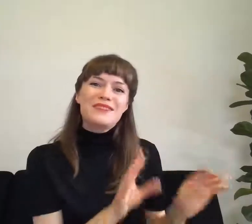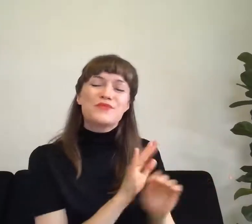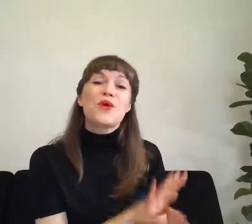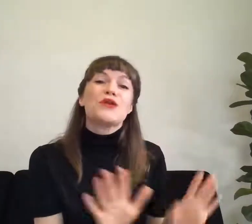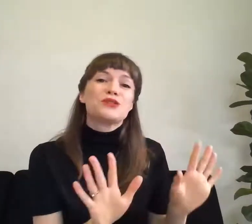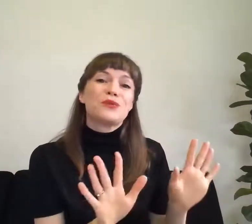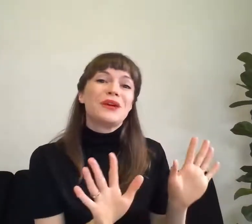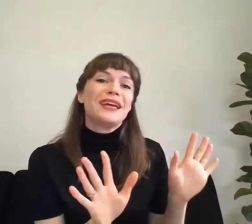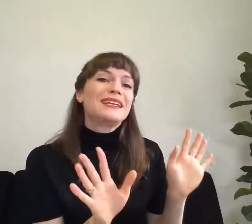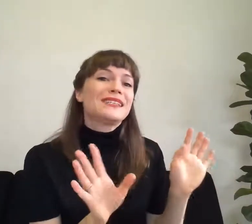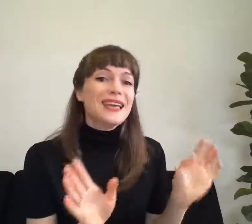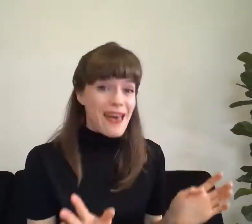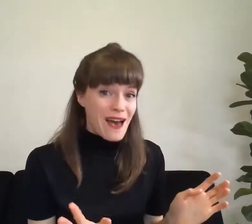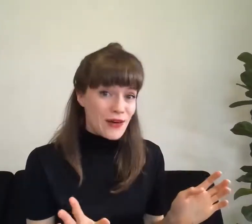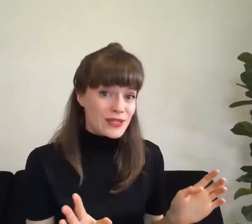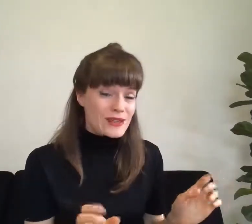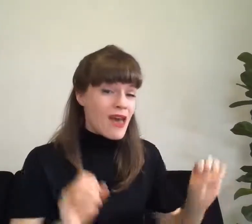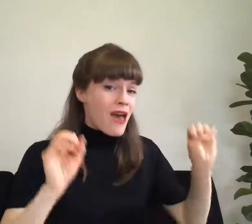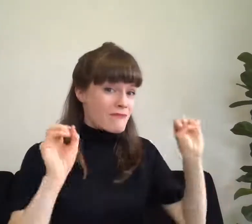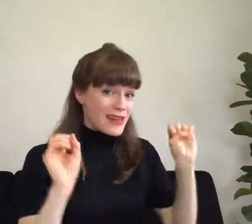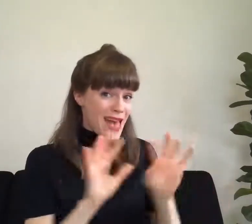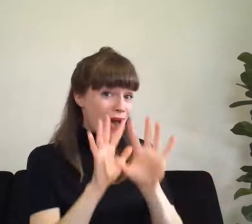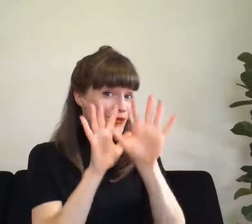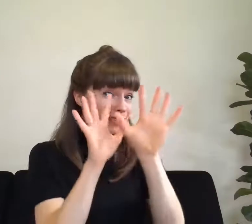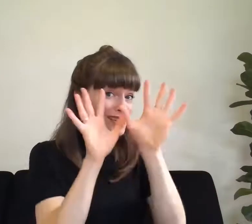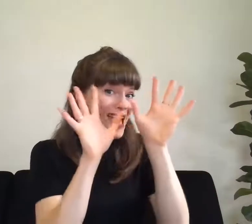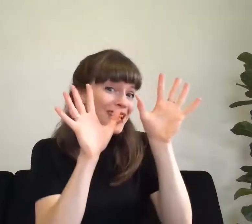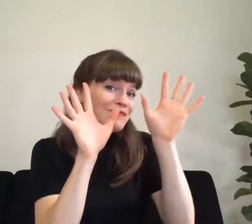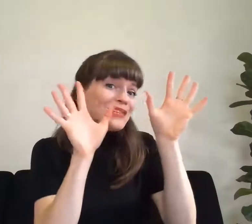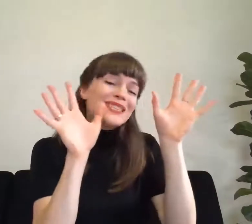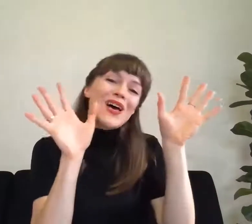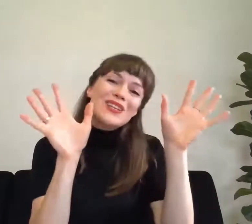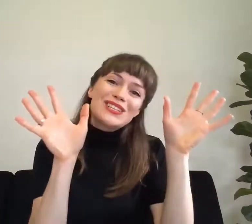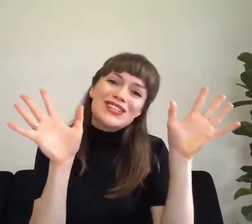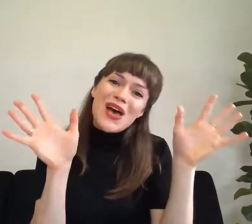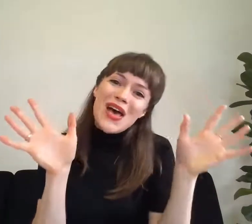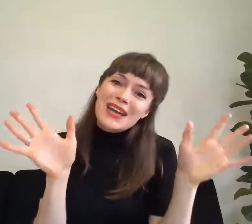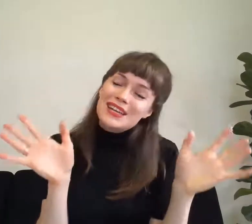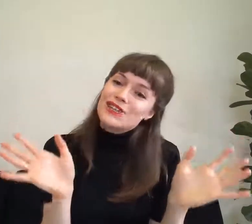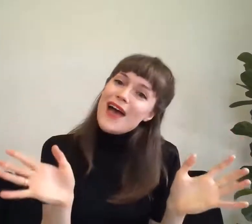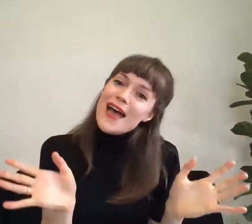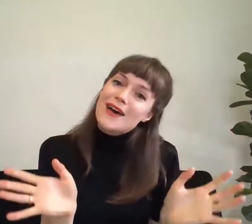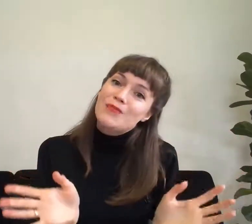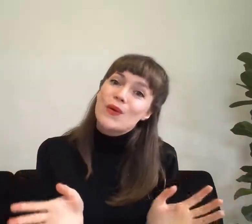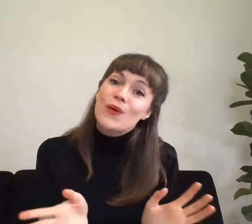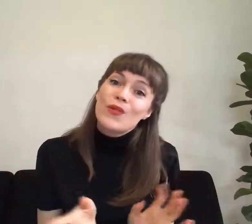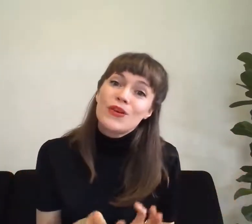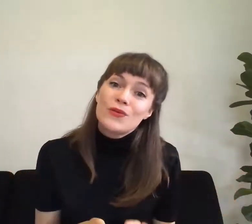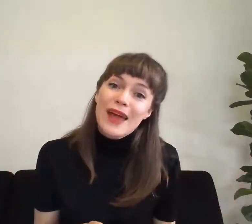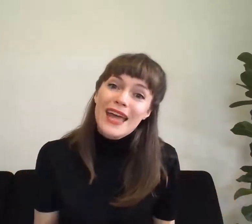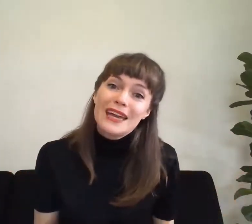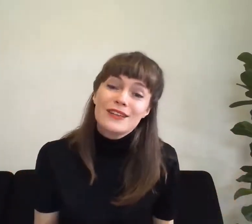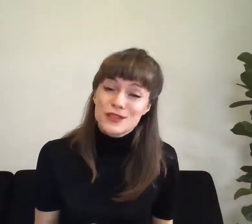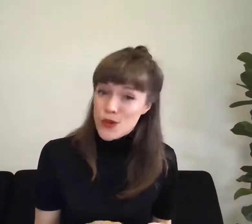washed poor Incy out but out came the sunshine and dried up all the rain so Incy